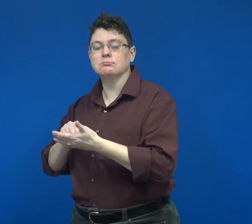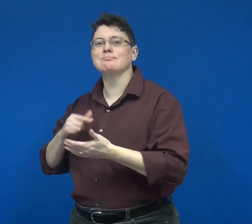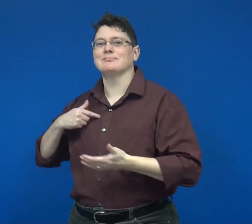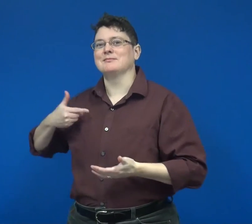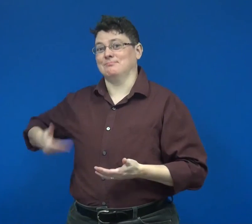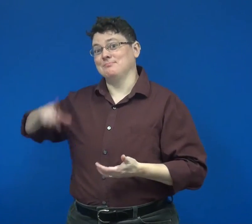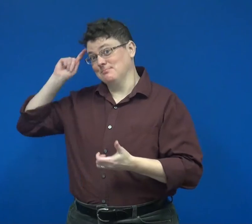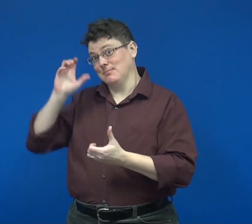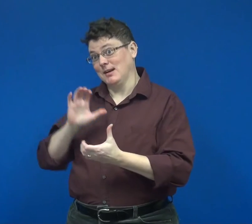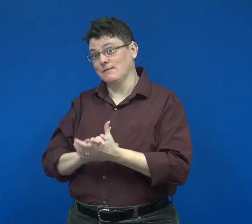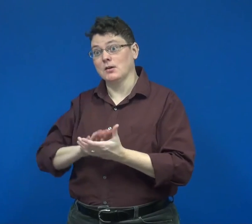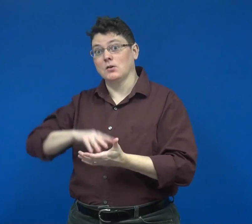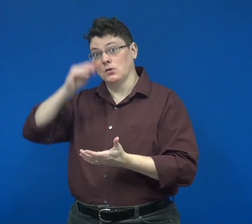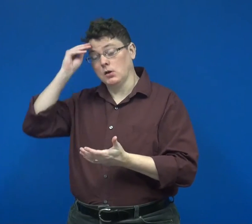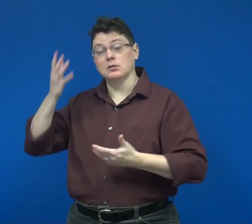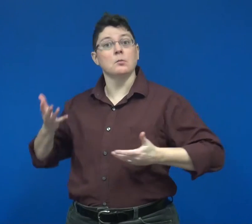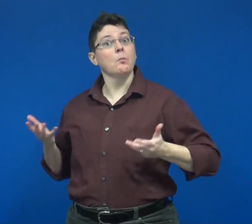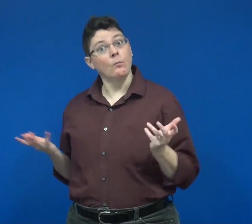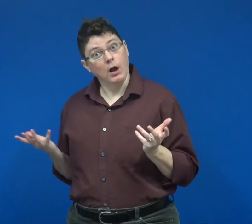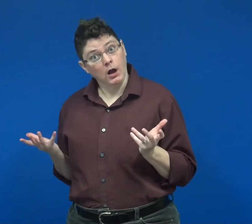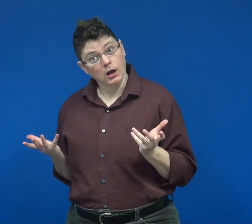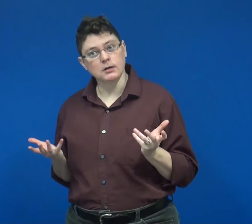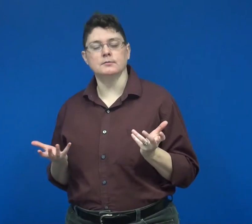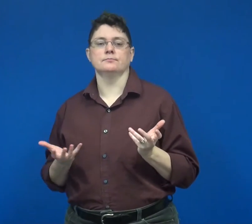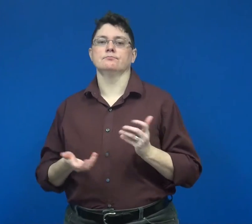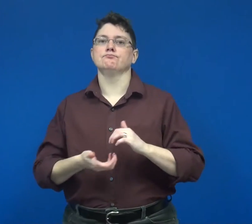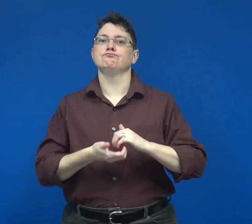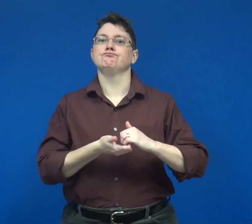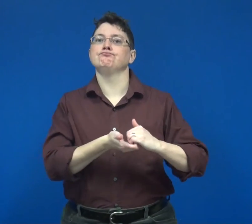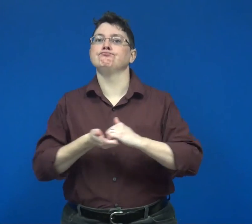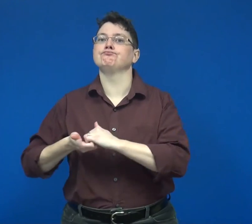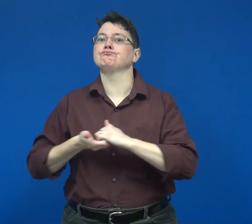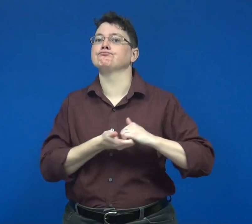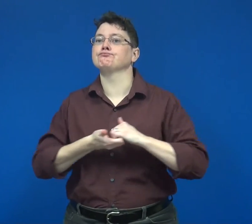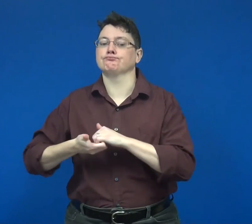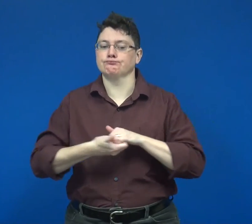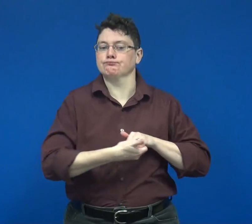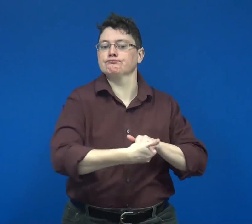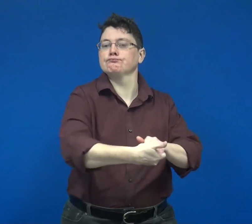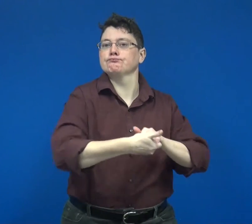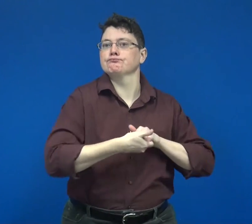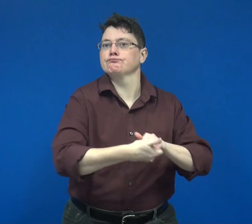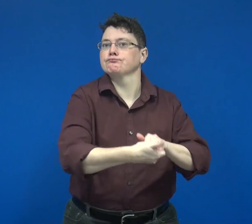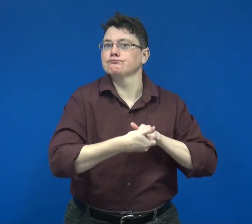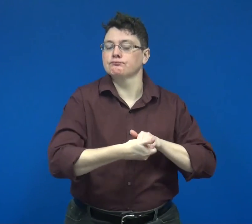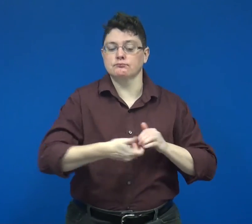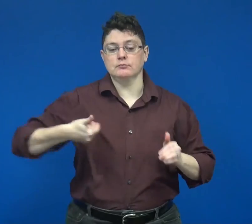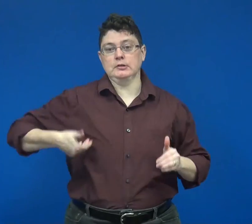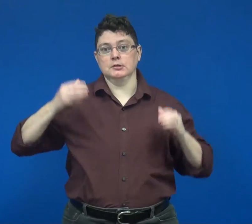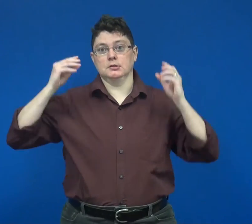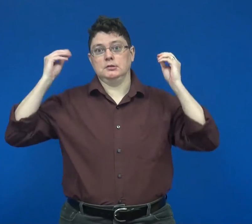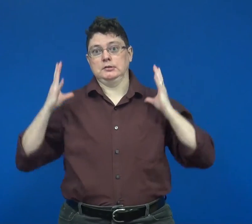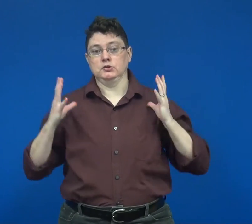I believe learning is collaboration between teacher and student